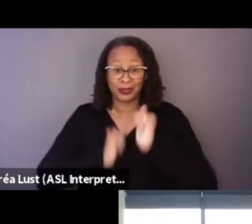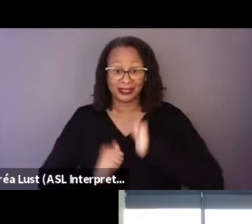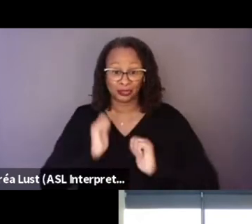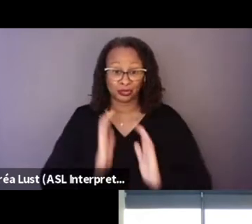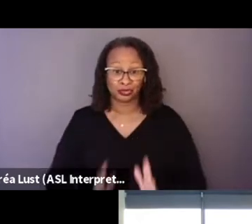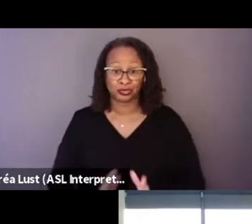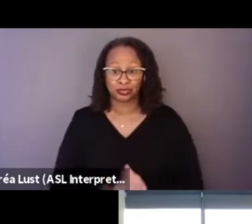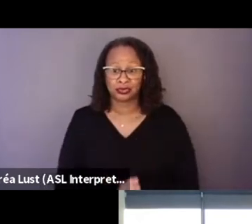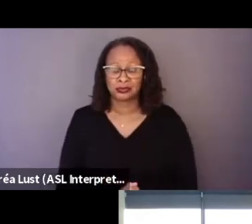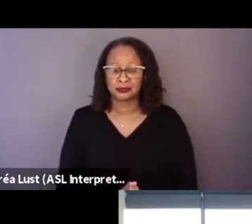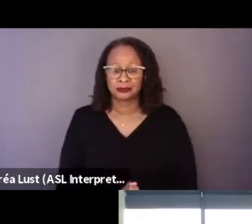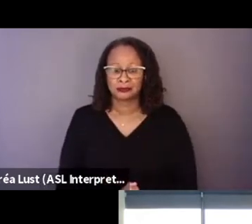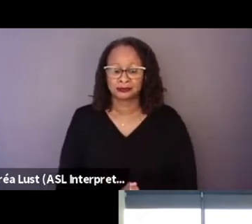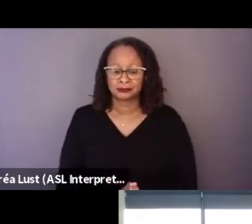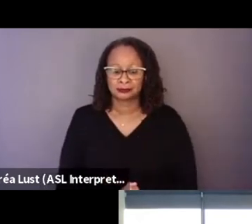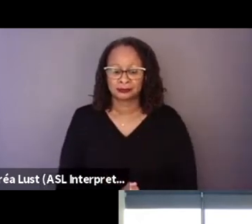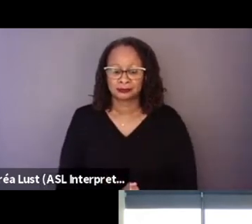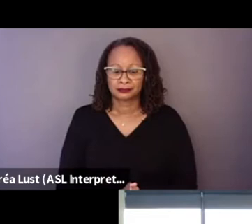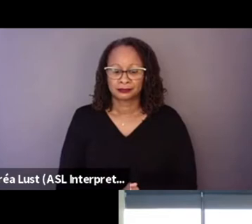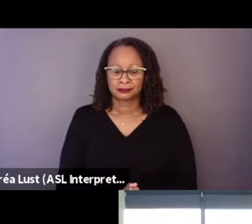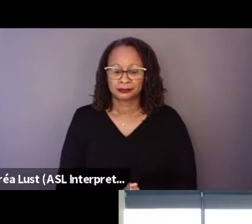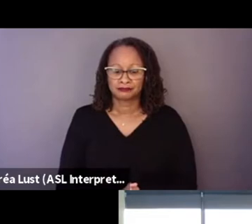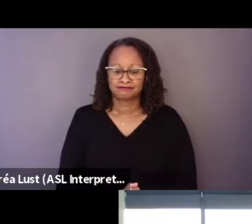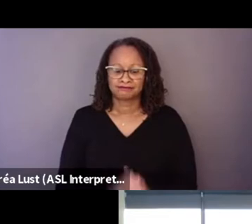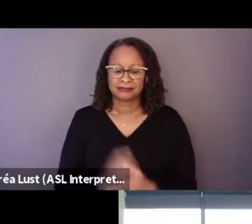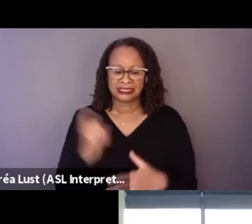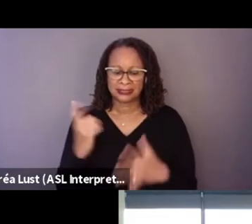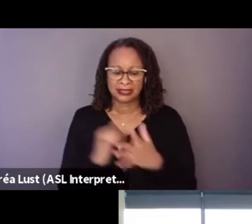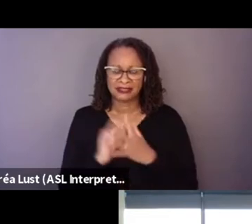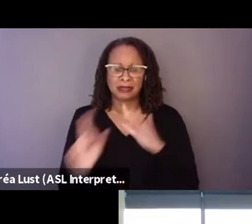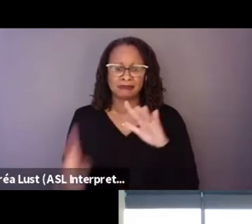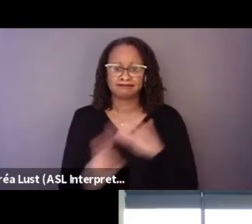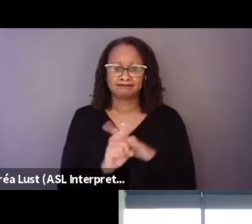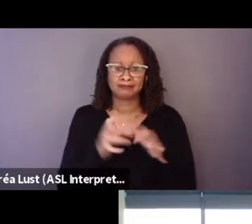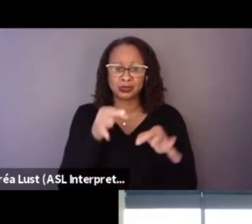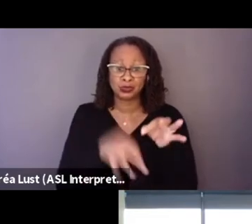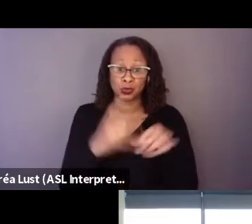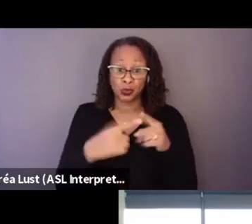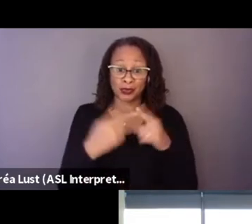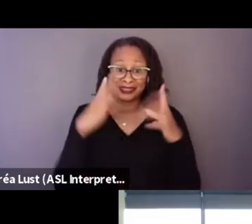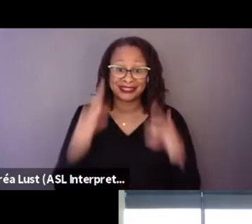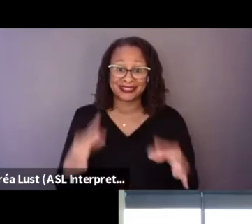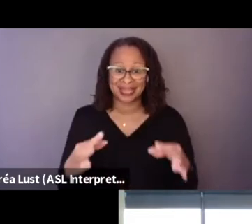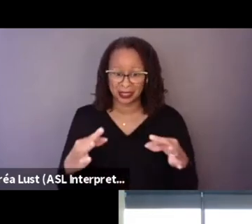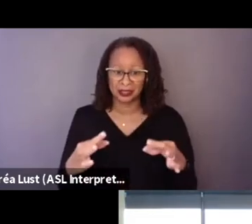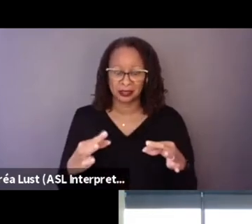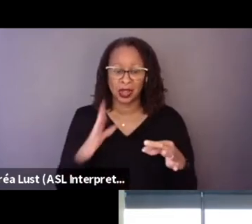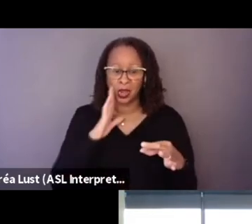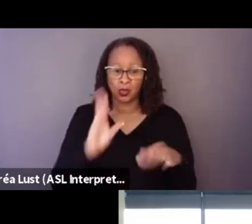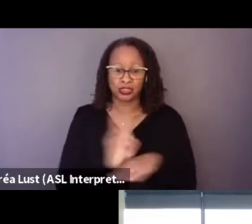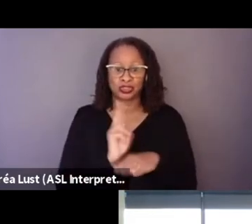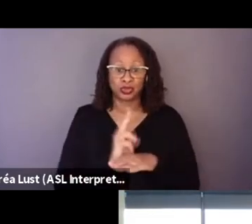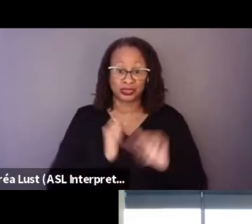was something that emerged quite soon when we decided we were going to use actors to play Teresa and Montoya.